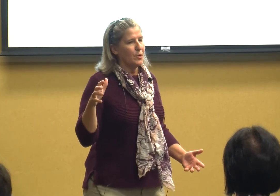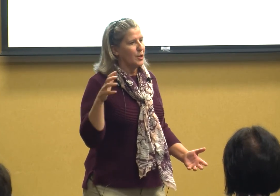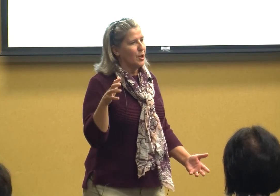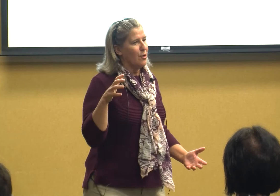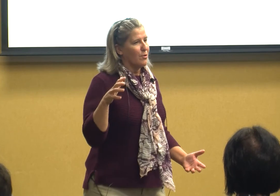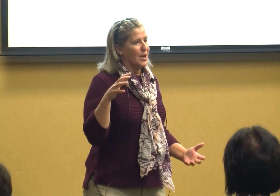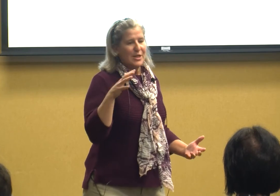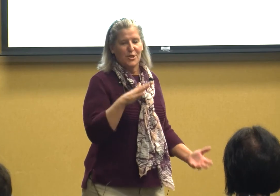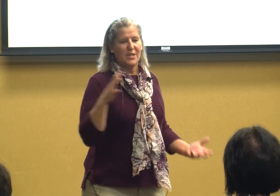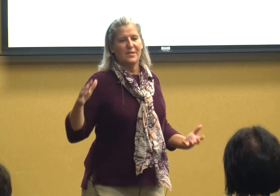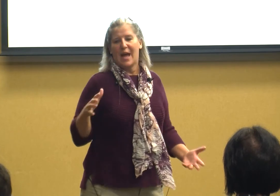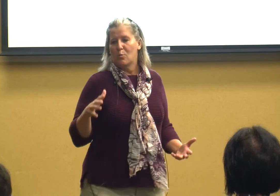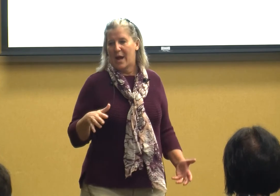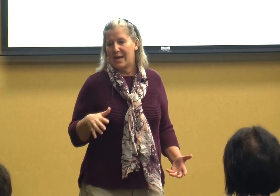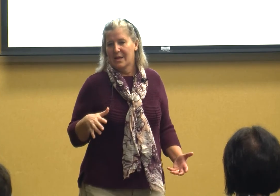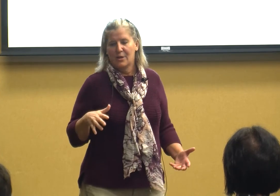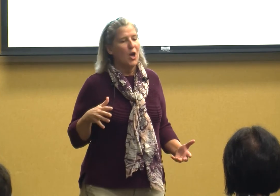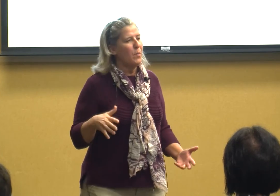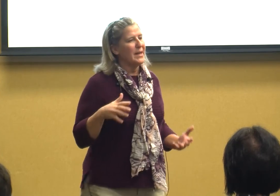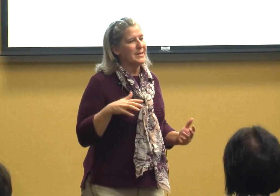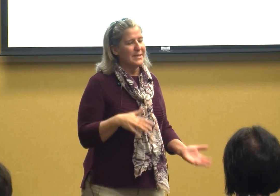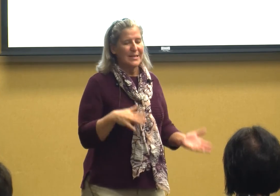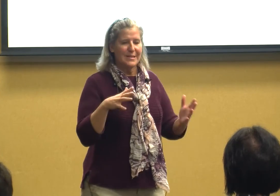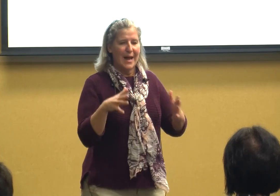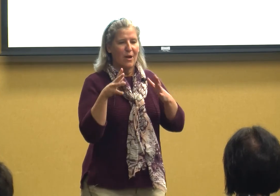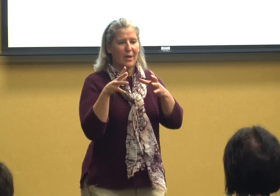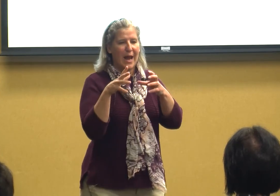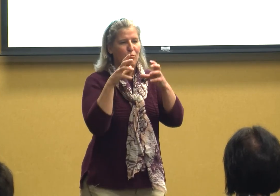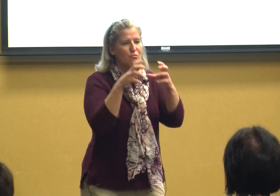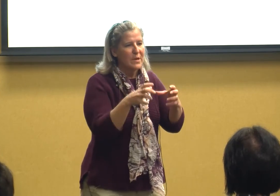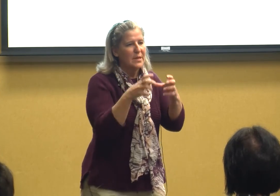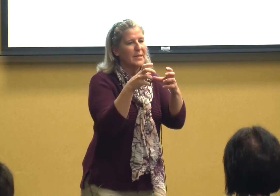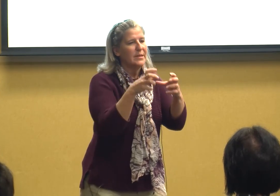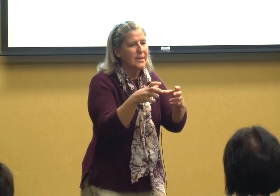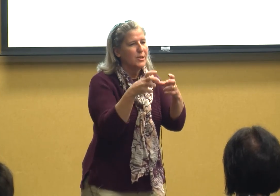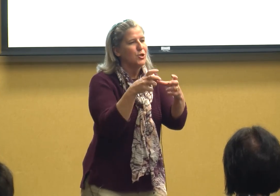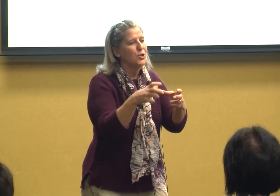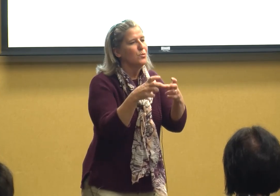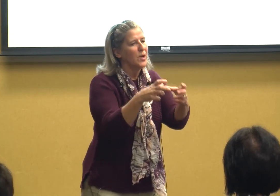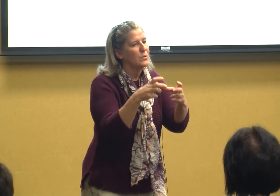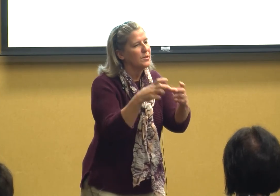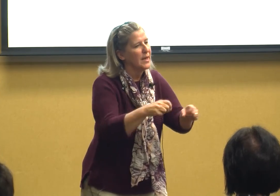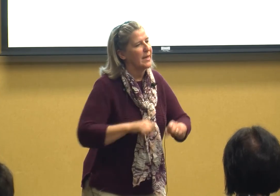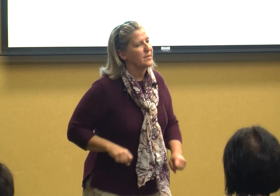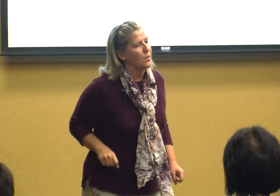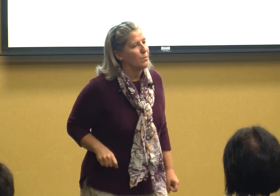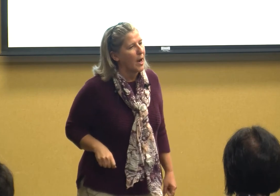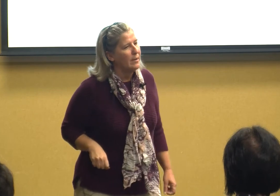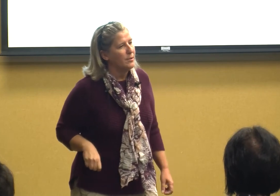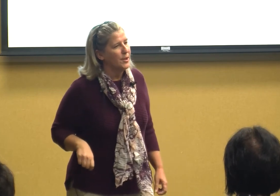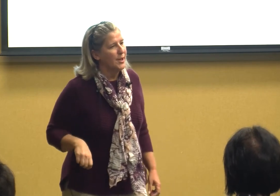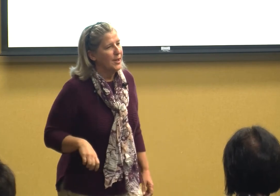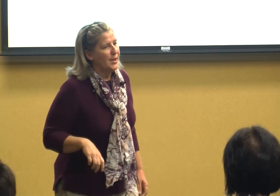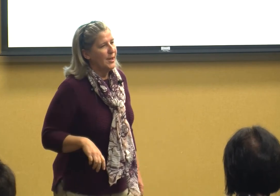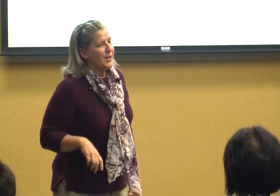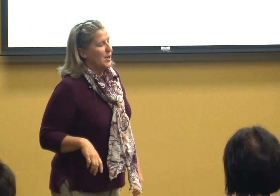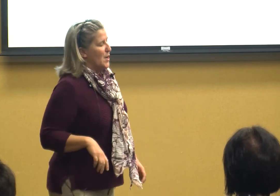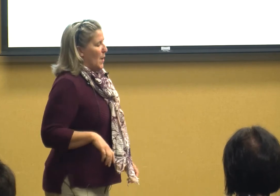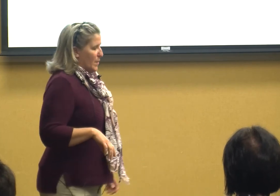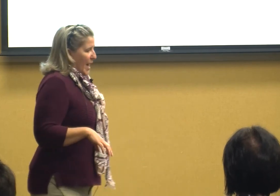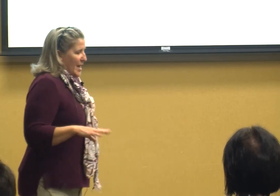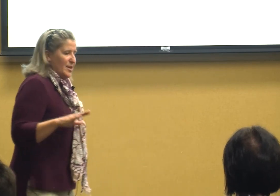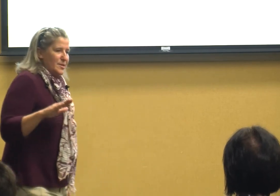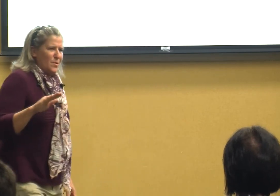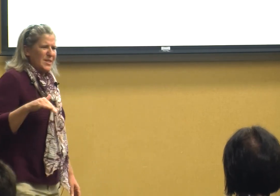going to learn just that way nobody sits down and really teaches you those things right okay so the